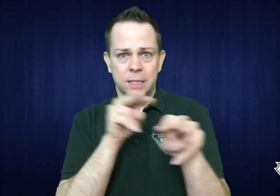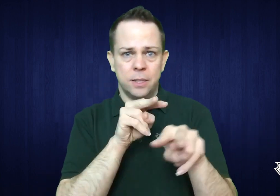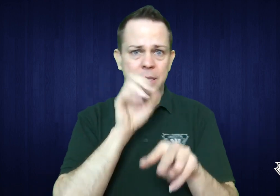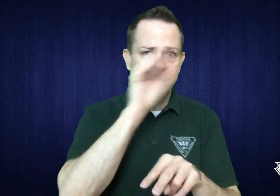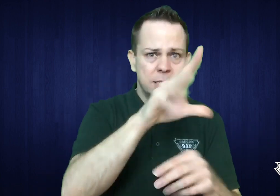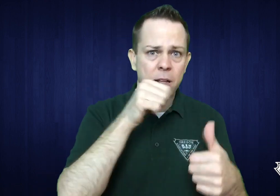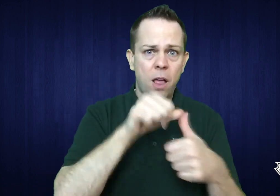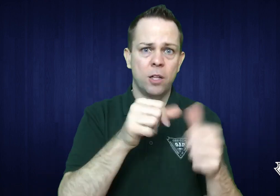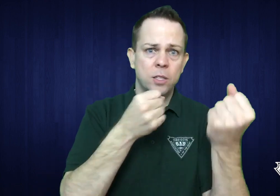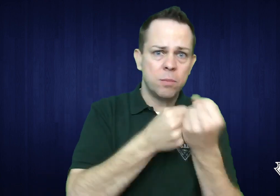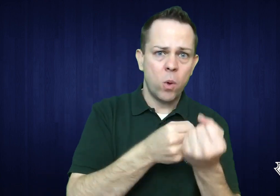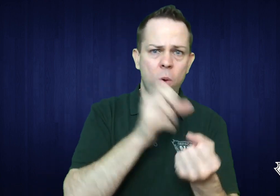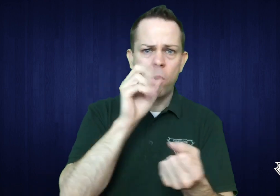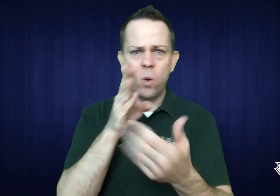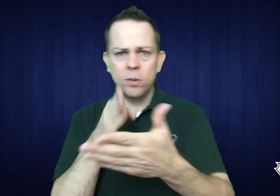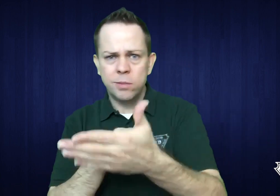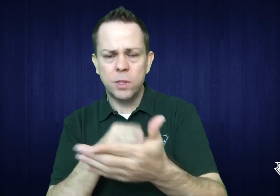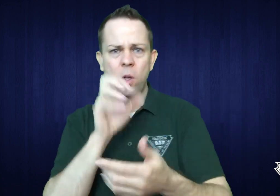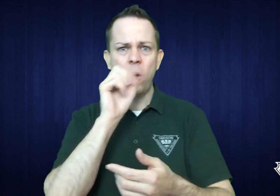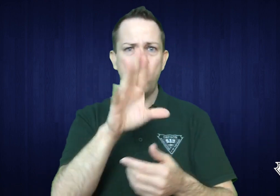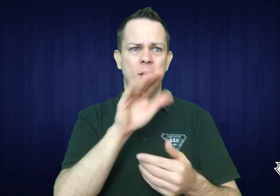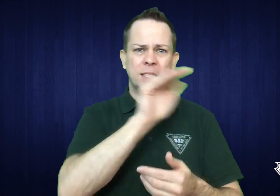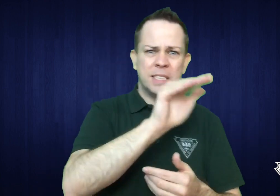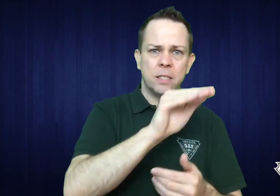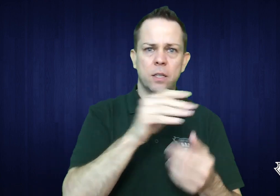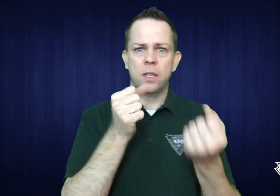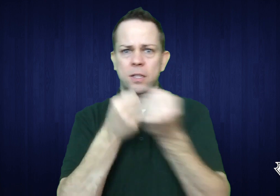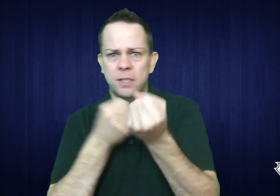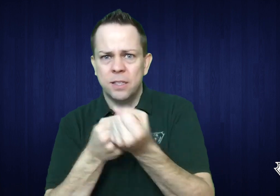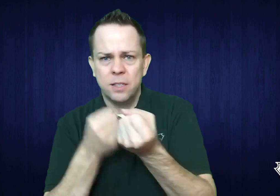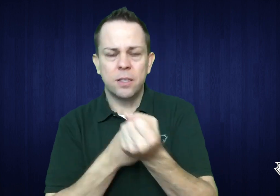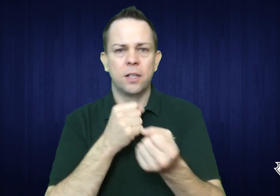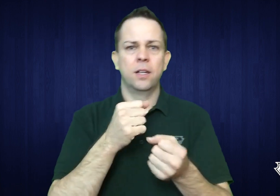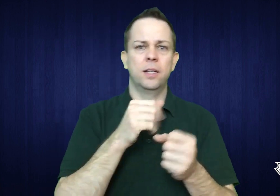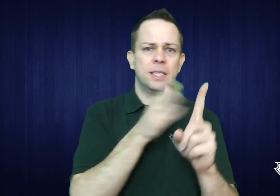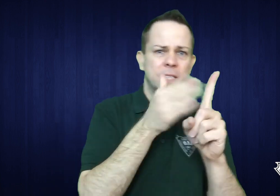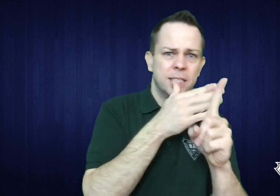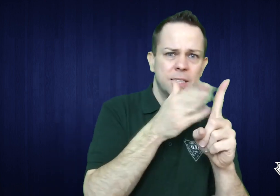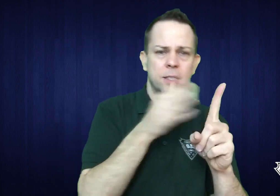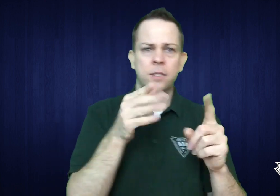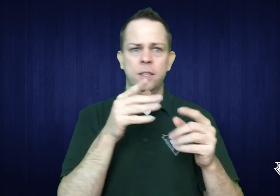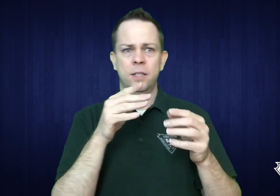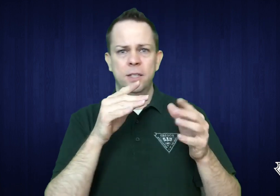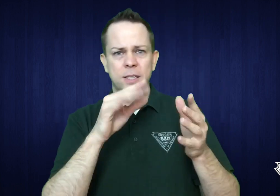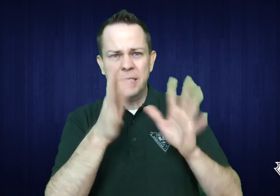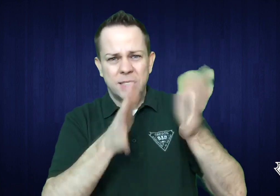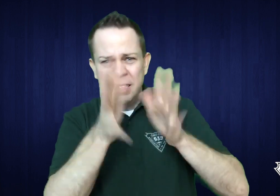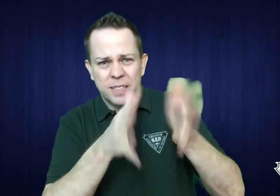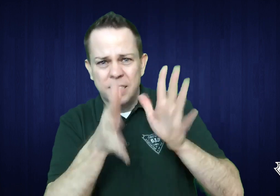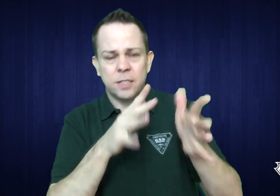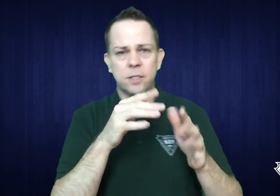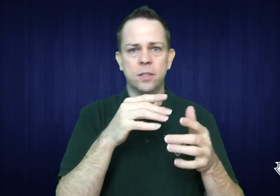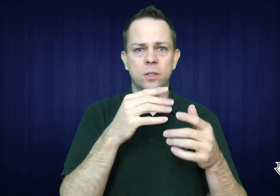to either offer our support in favor or against. We sent letters and made every effort to make the legislators aware